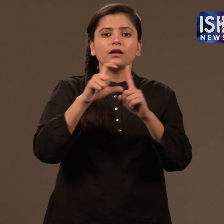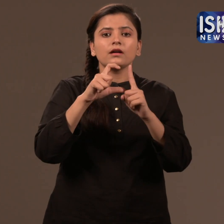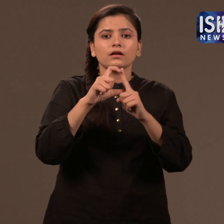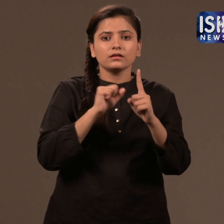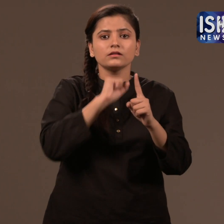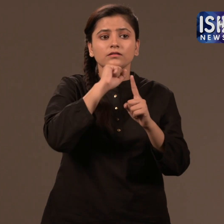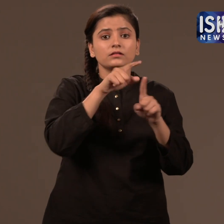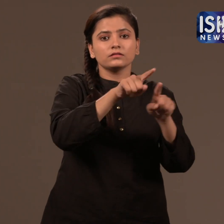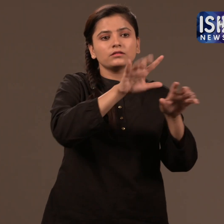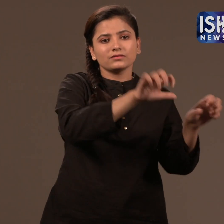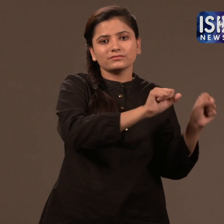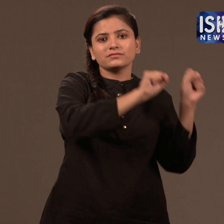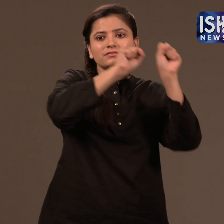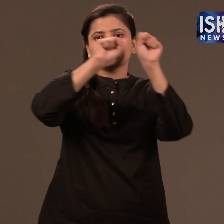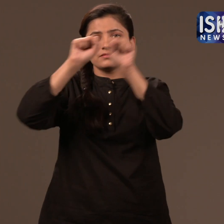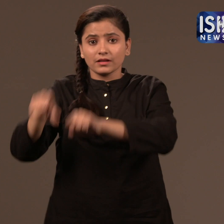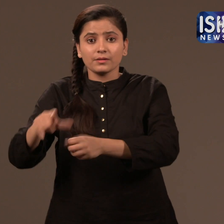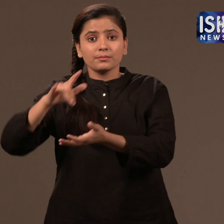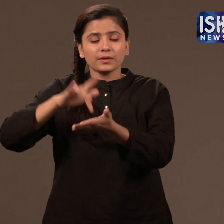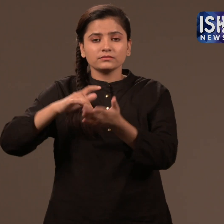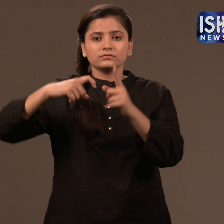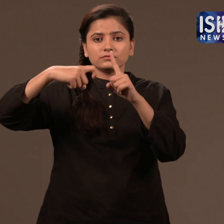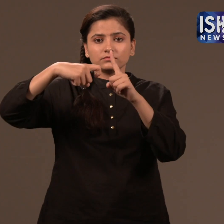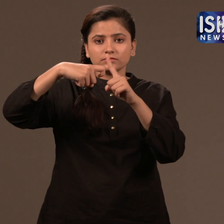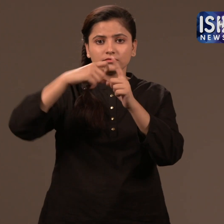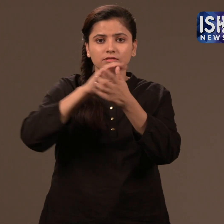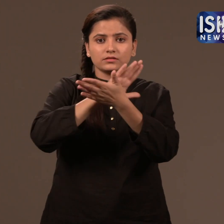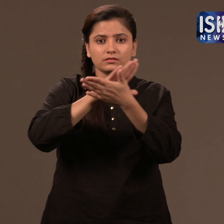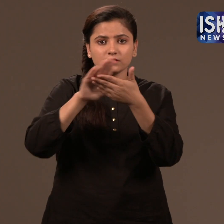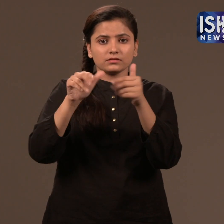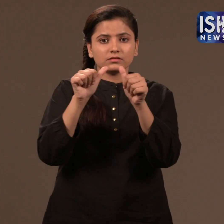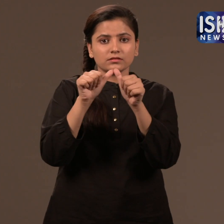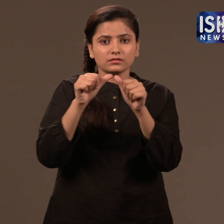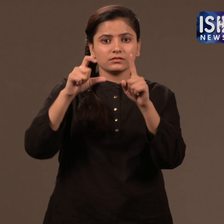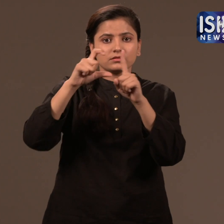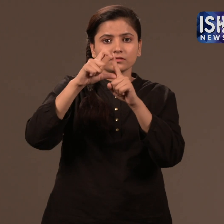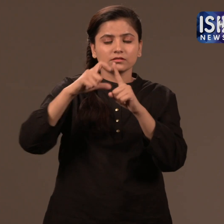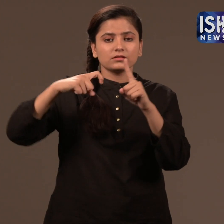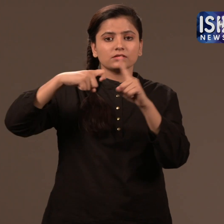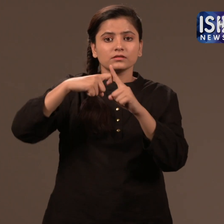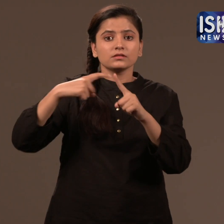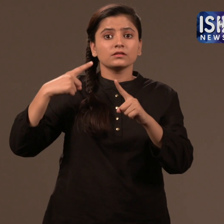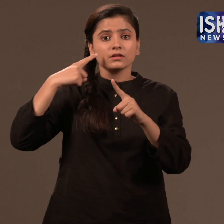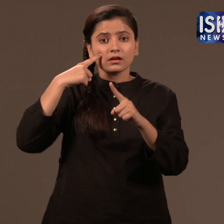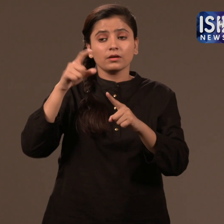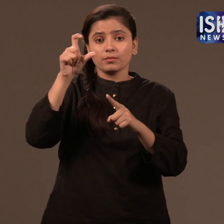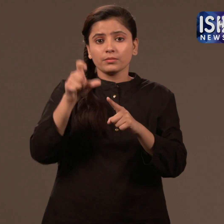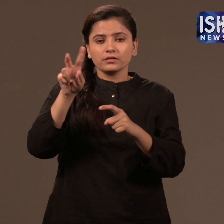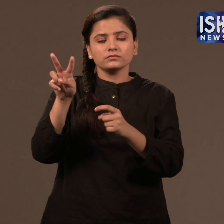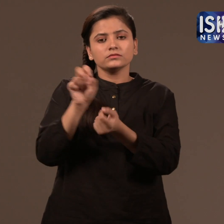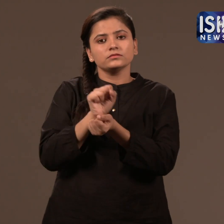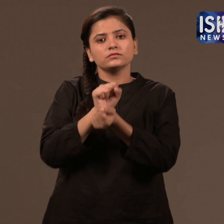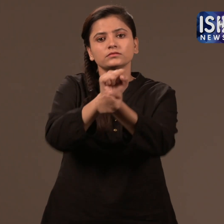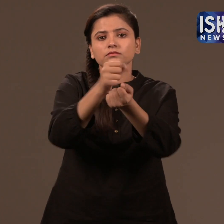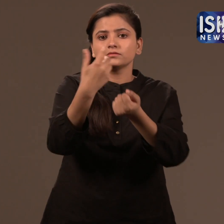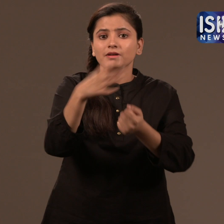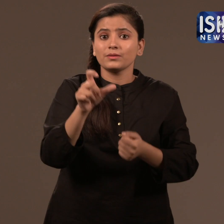and brought to the Khadki Police station.